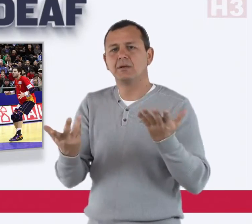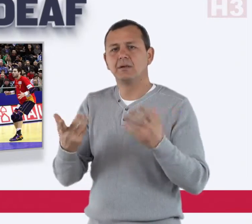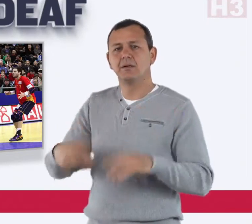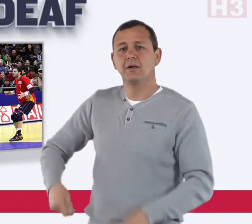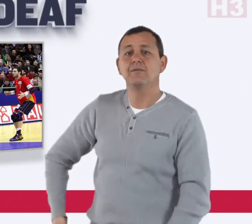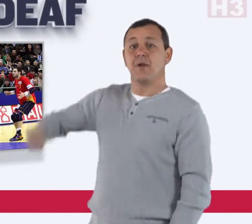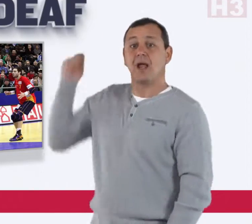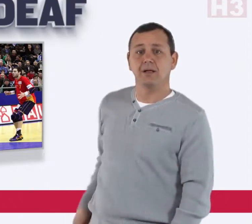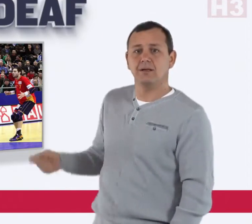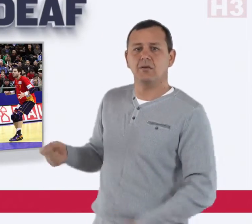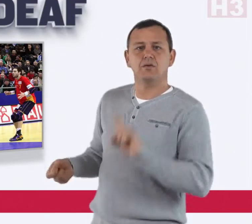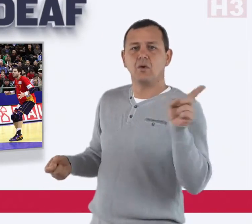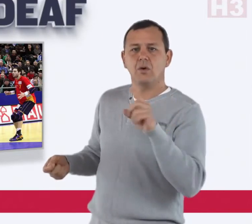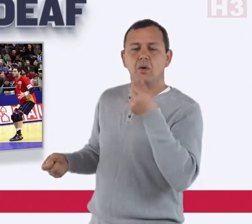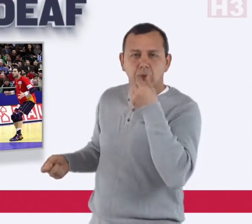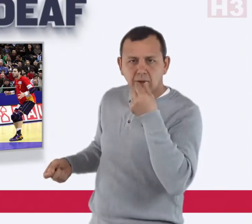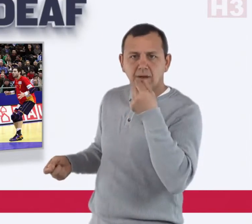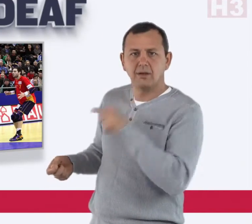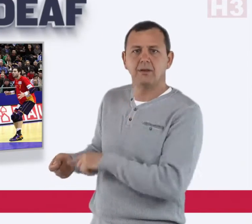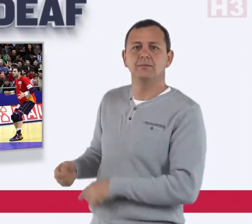flags instead of whistles.